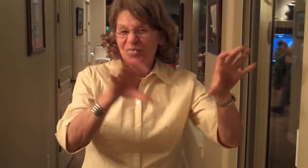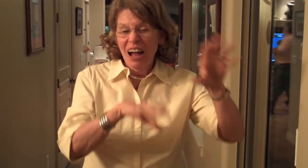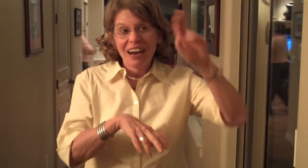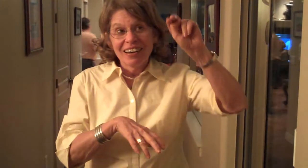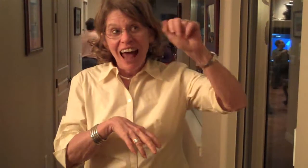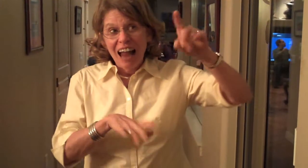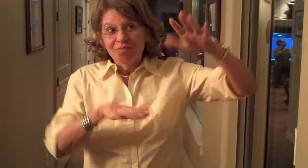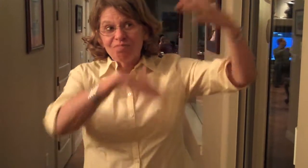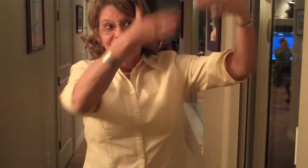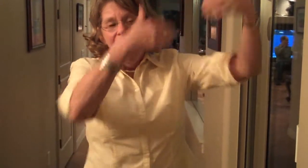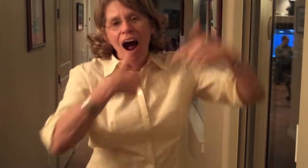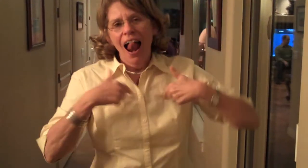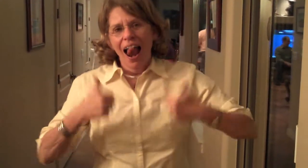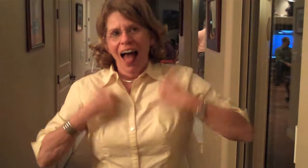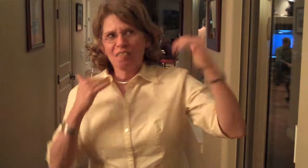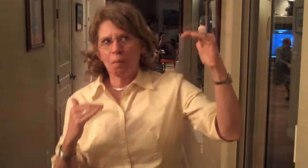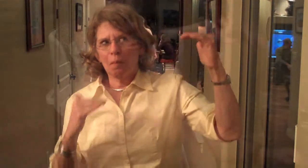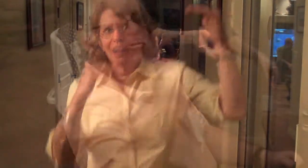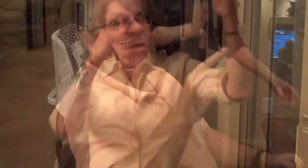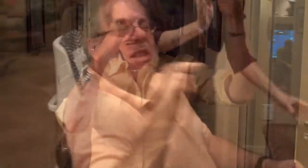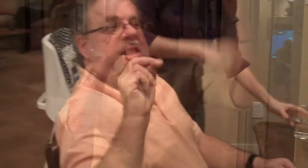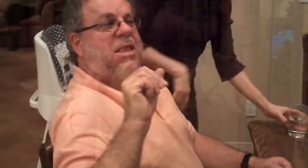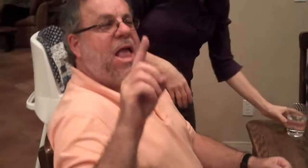When NAD moves forward, my life moves up.